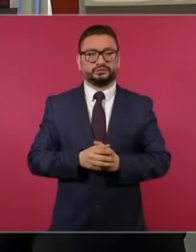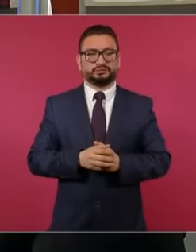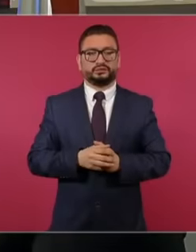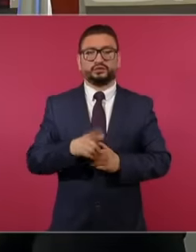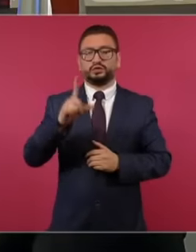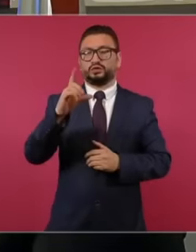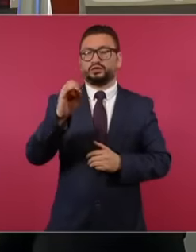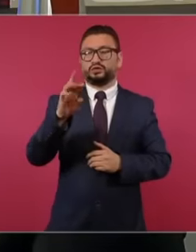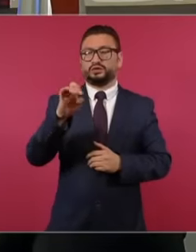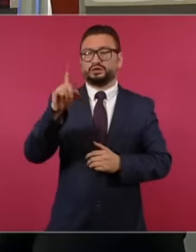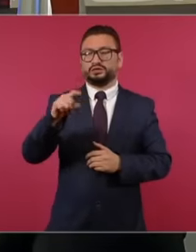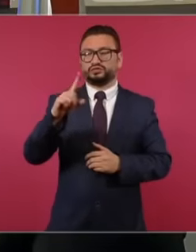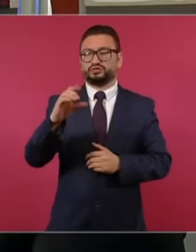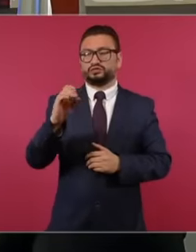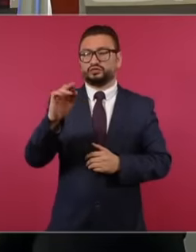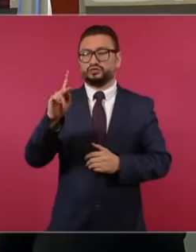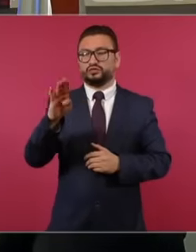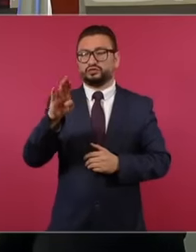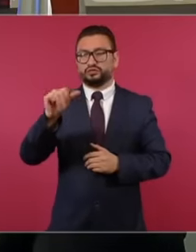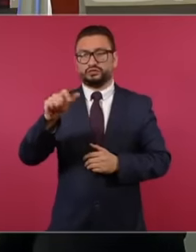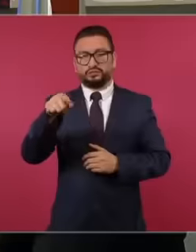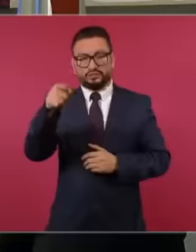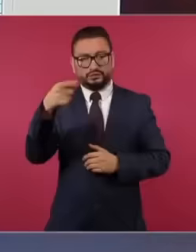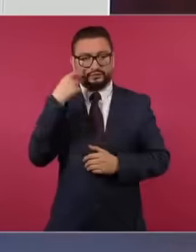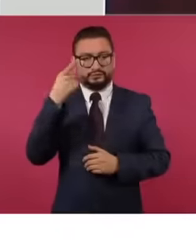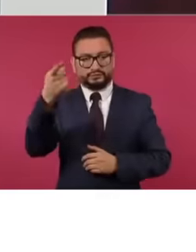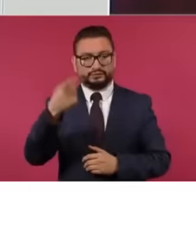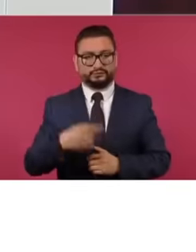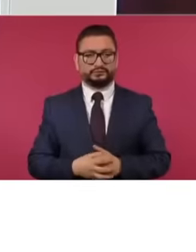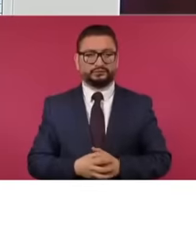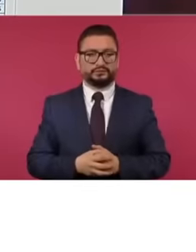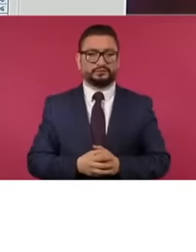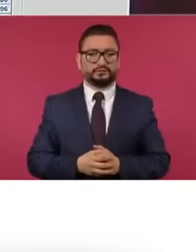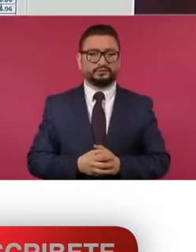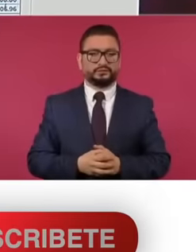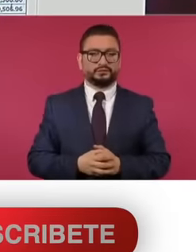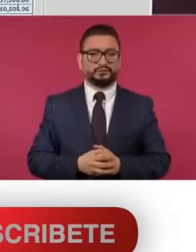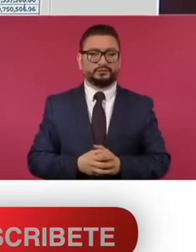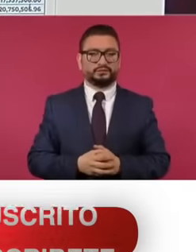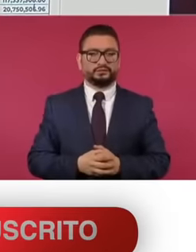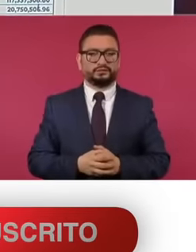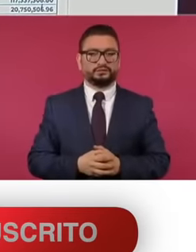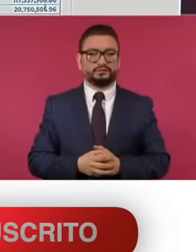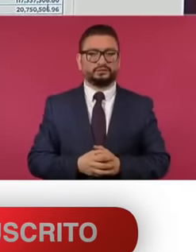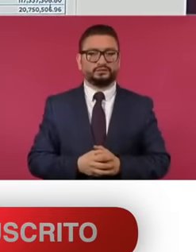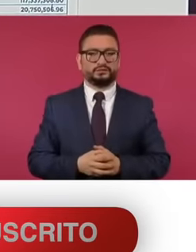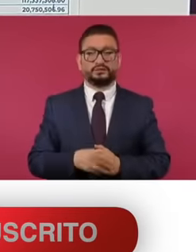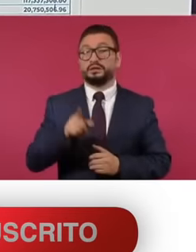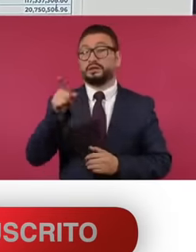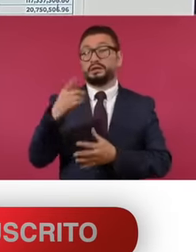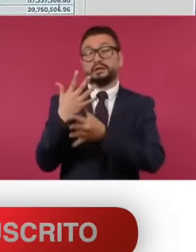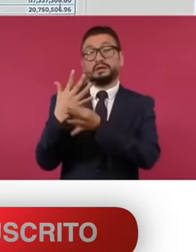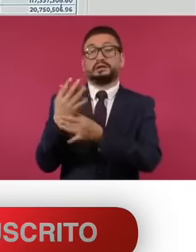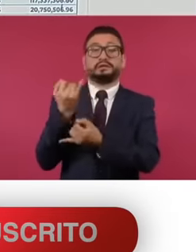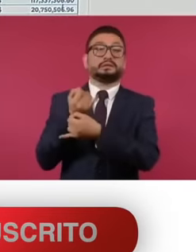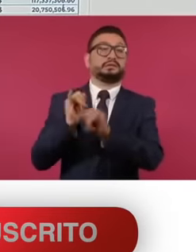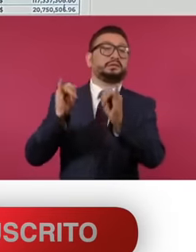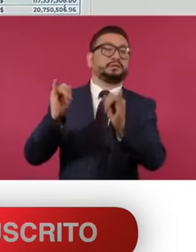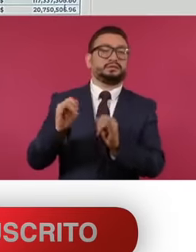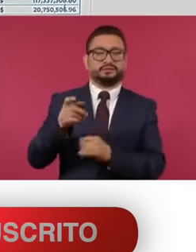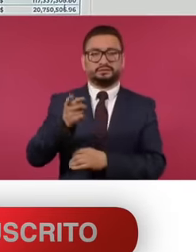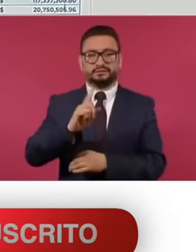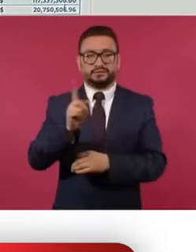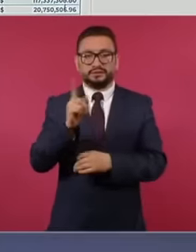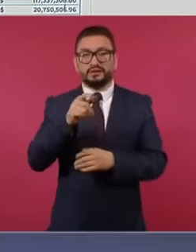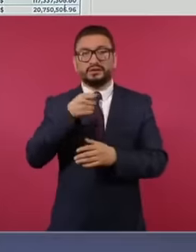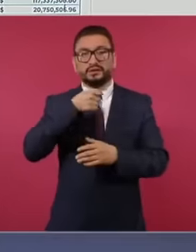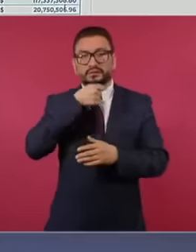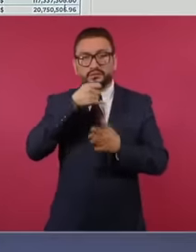Córdoba supposedly dependent with one of the most corrupt journalists in